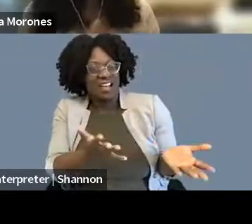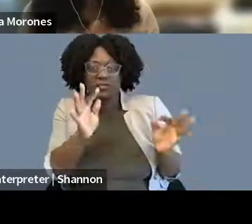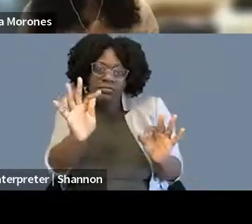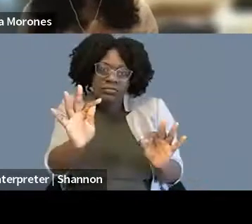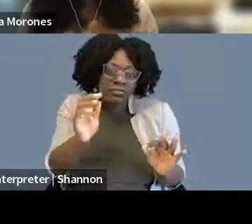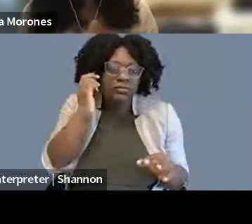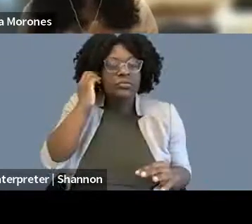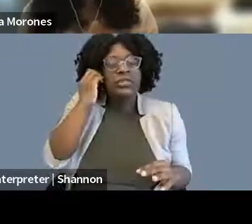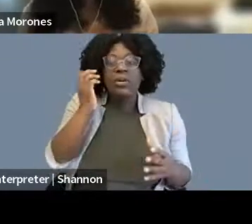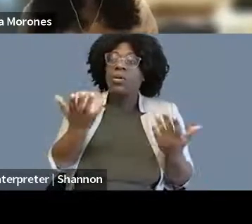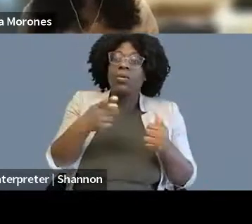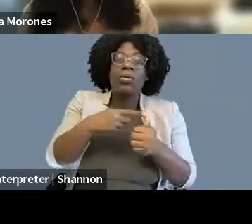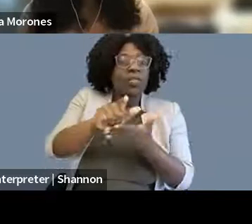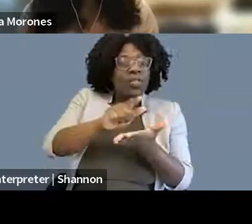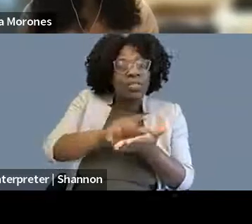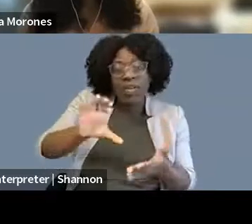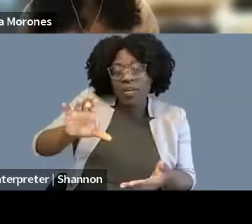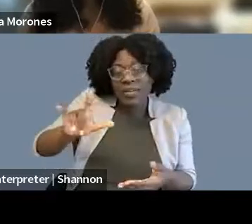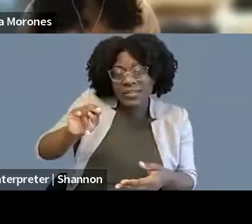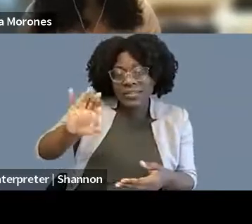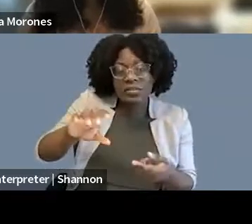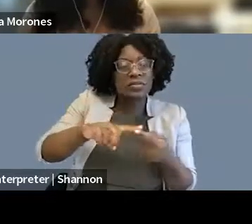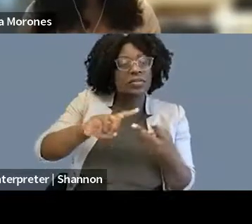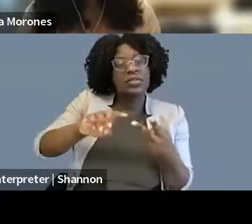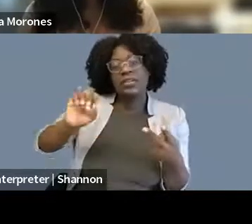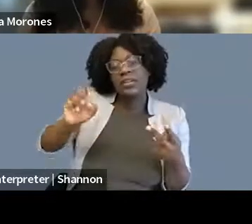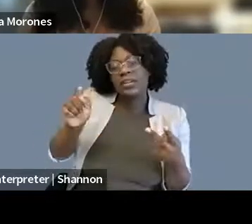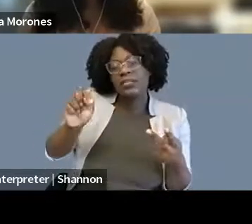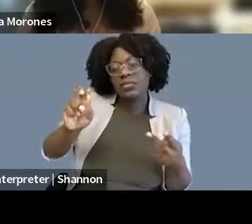any number of outward-facing things you can do as a law student, you should.